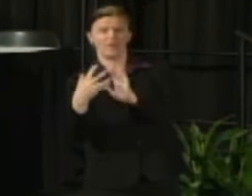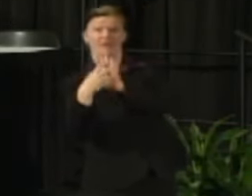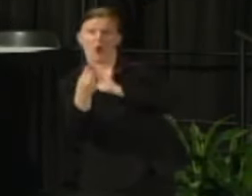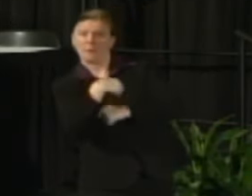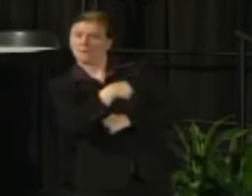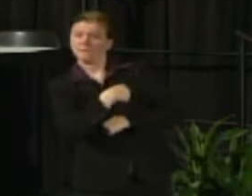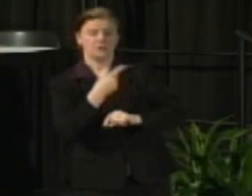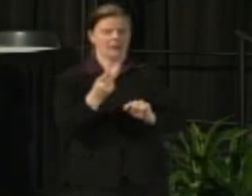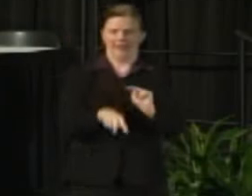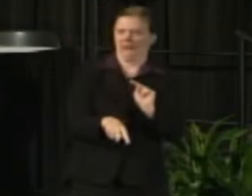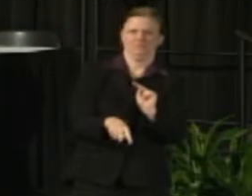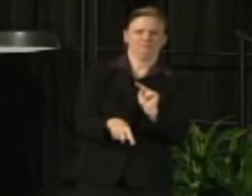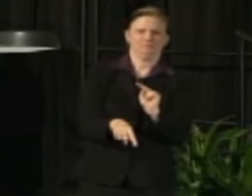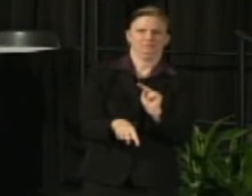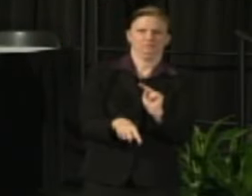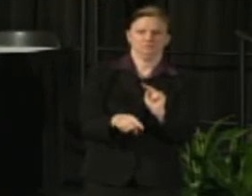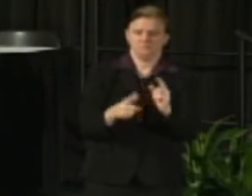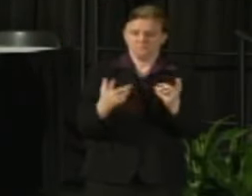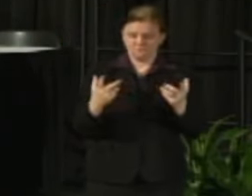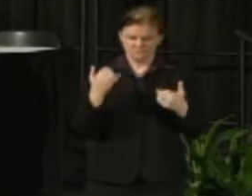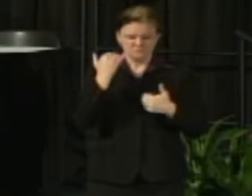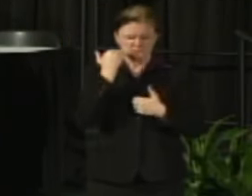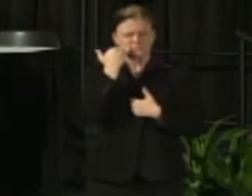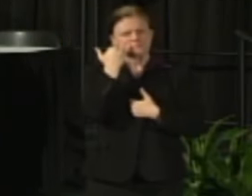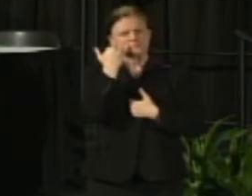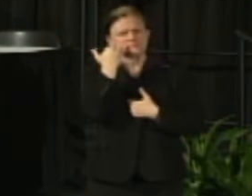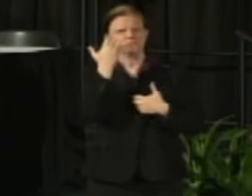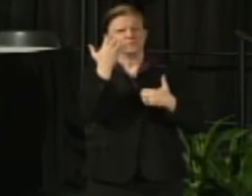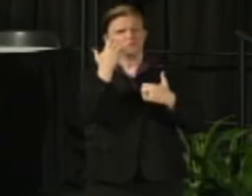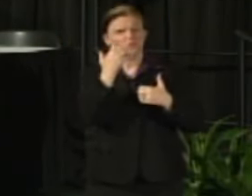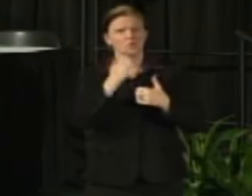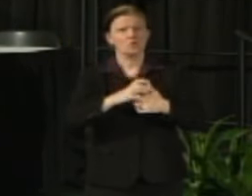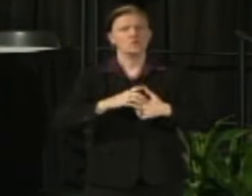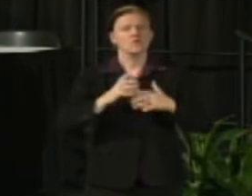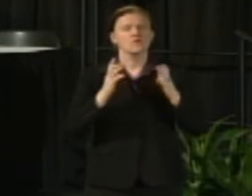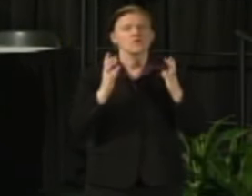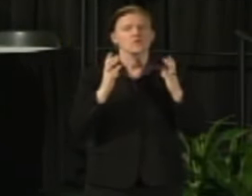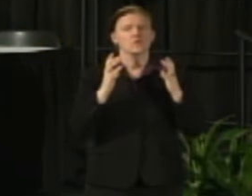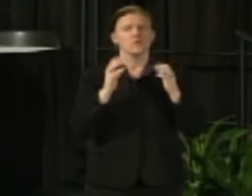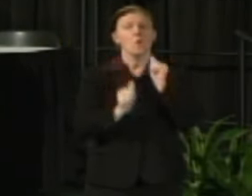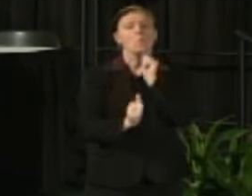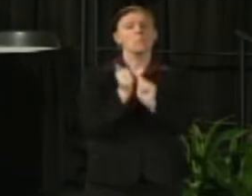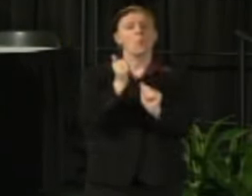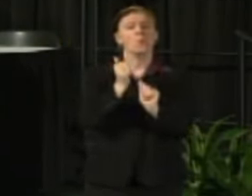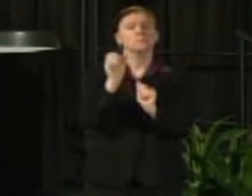Where would you go if you wanted to find the largest supply of nurses, of engineers,